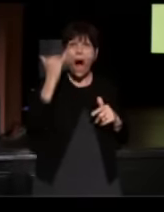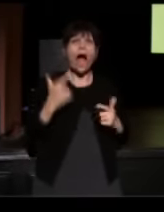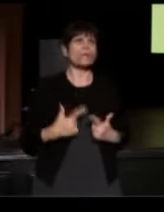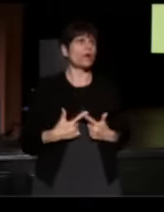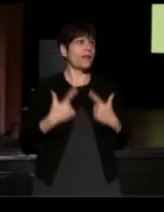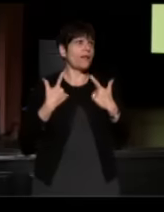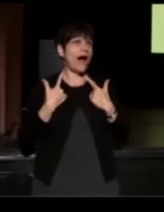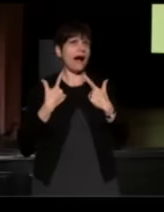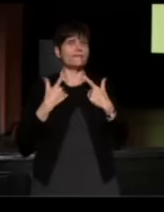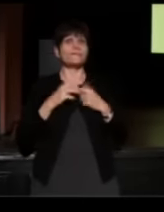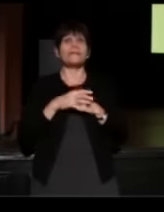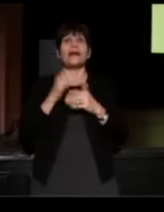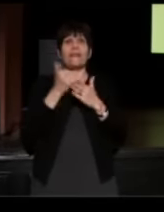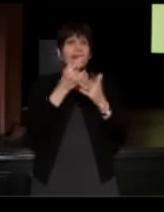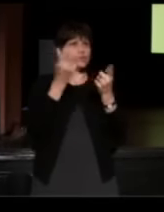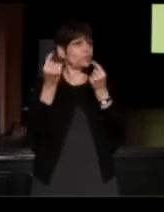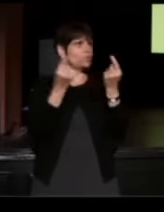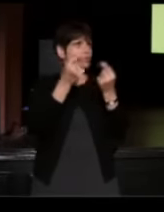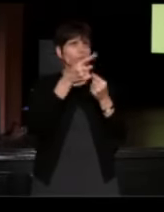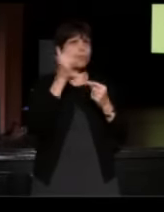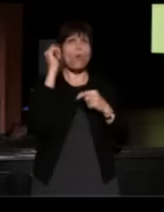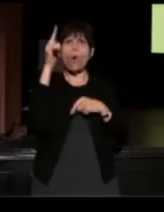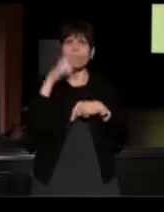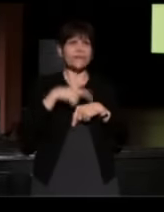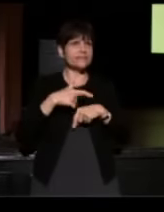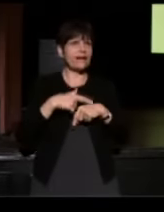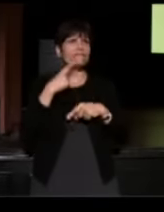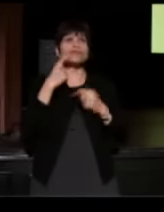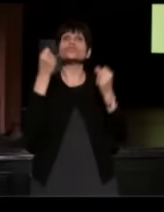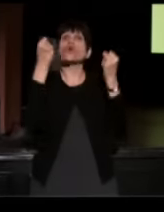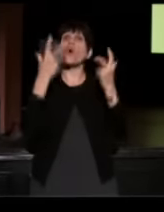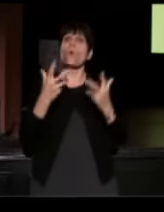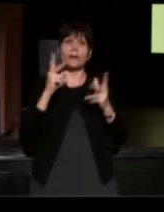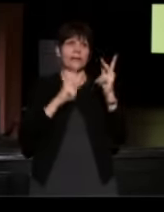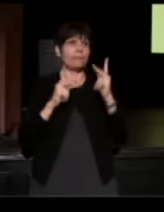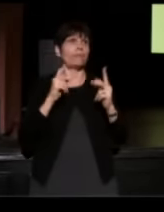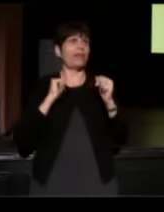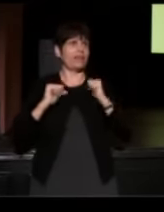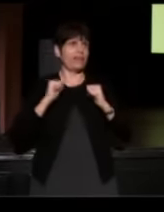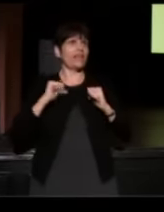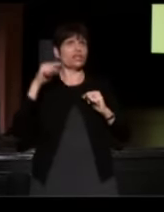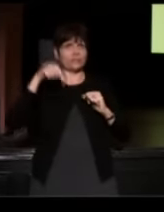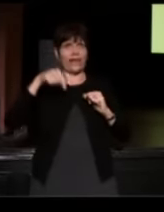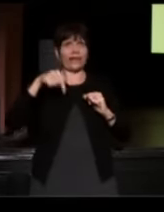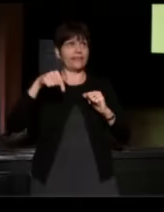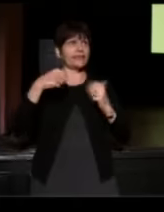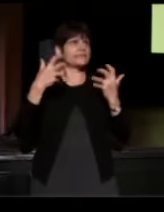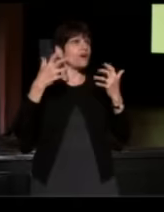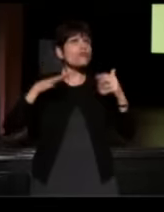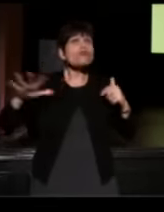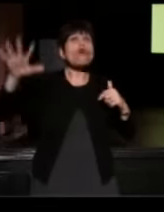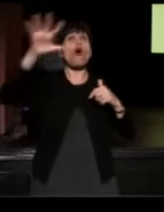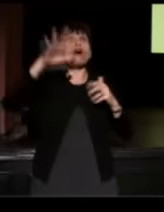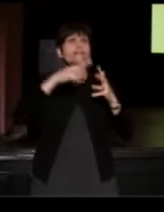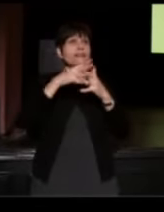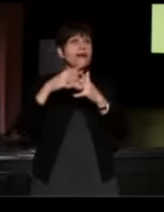That's what you guys do all the time for so many people in theaters like this across the country every single day of the year,